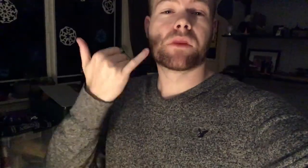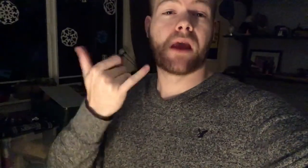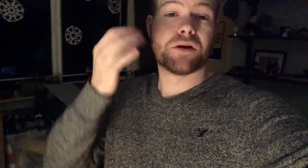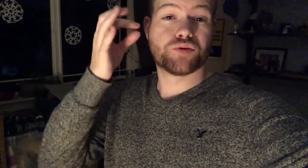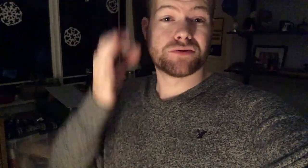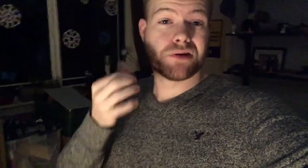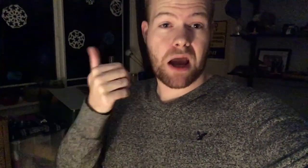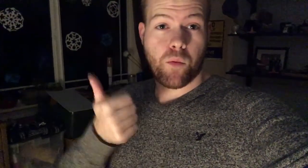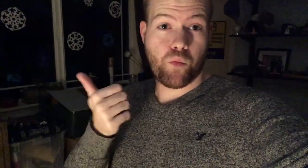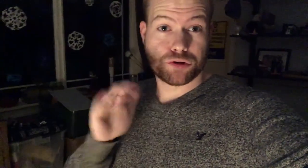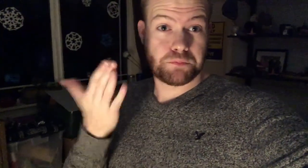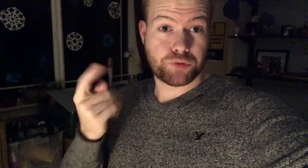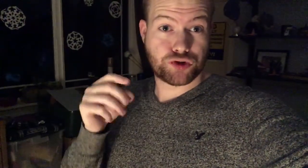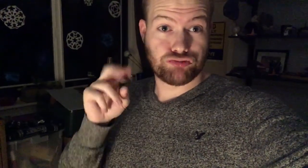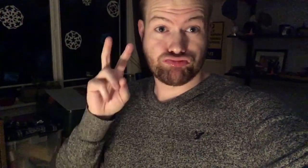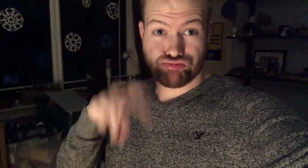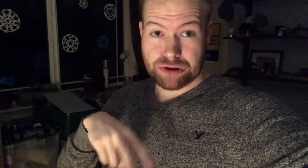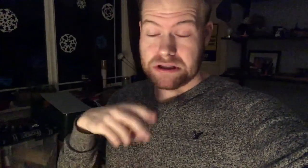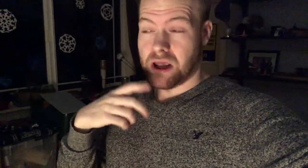Now to decide which book to read.